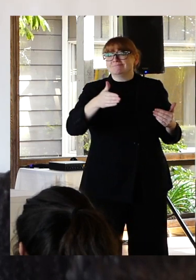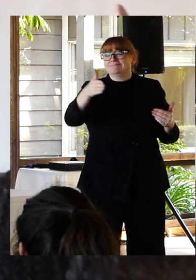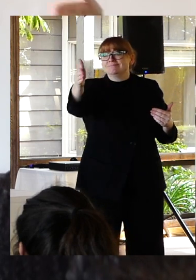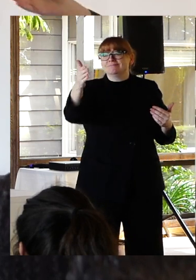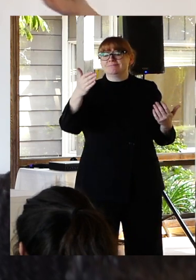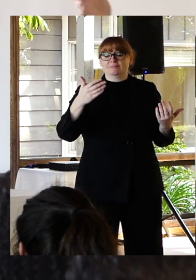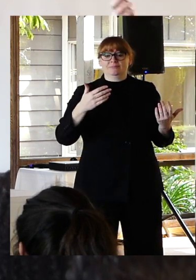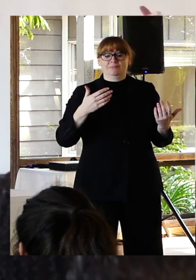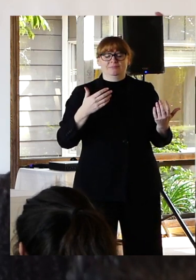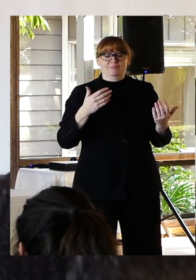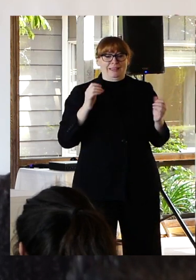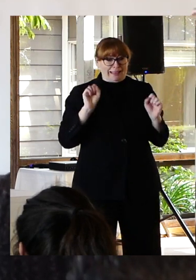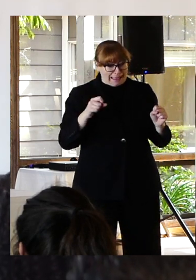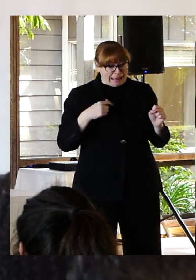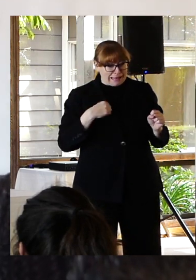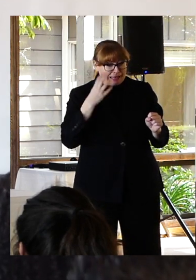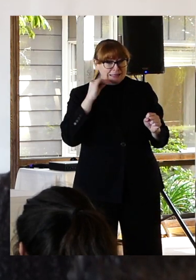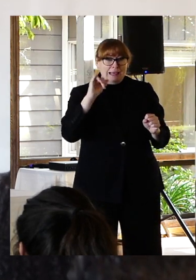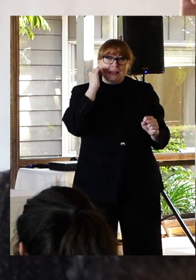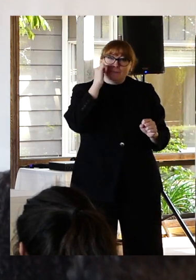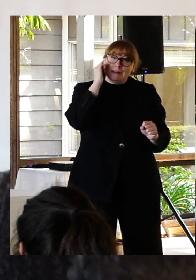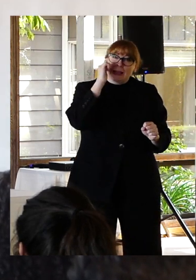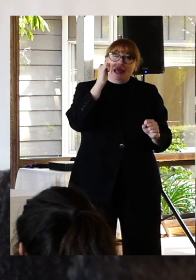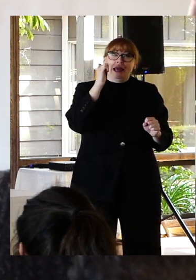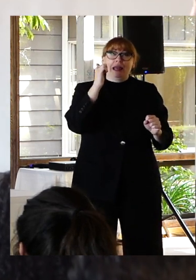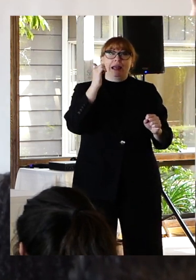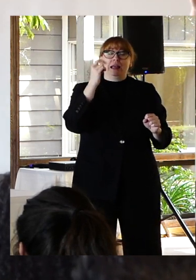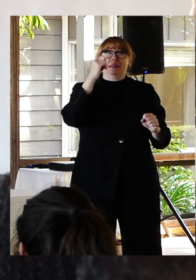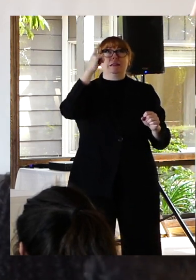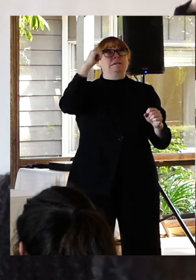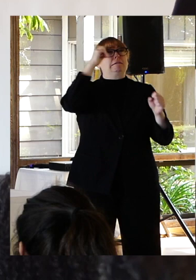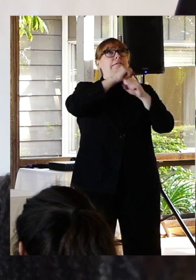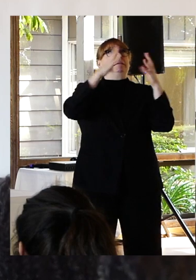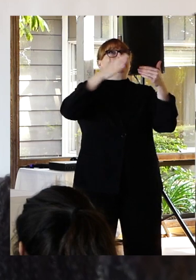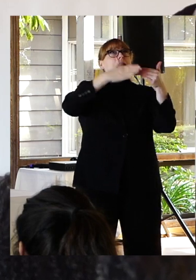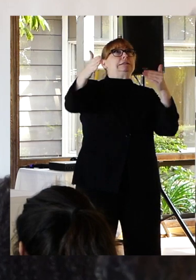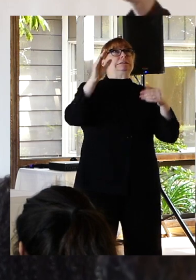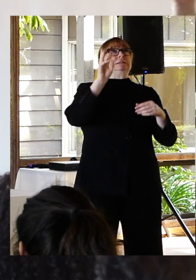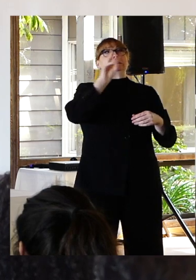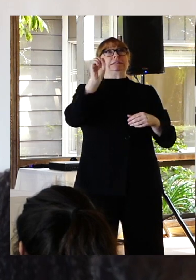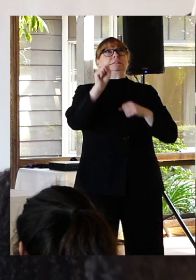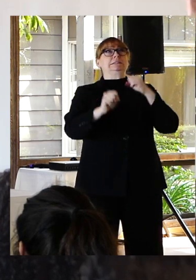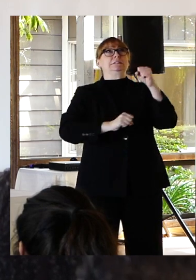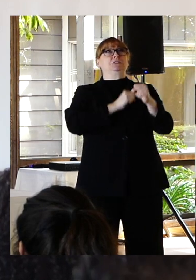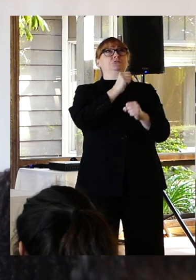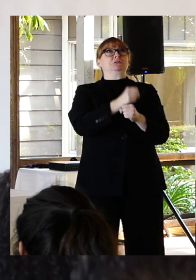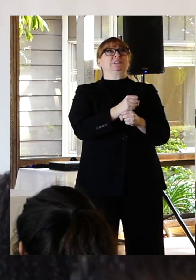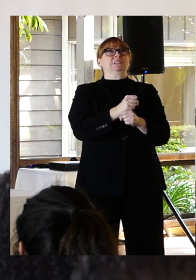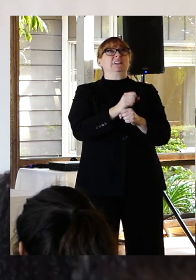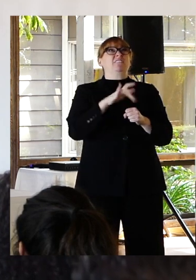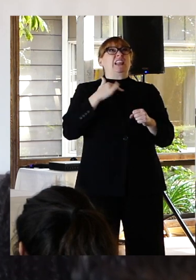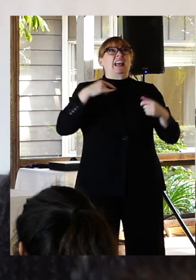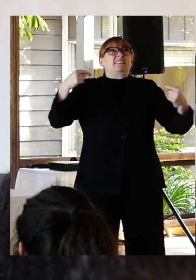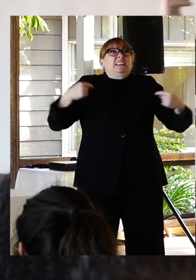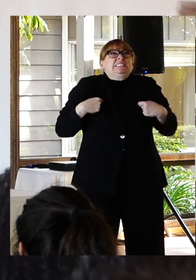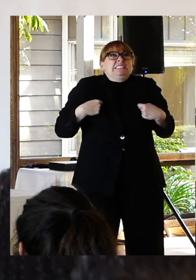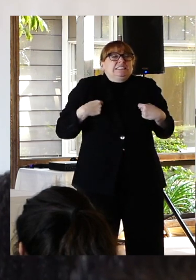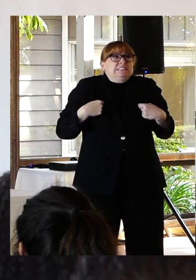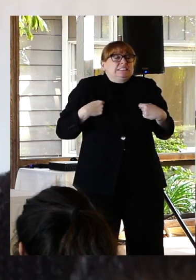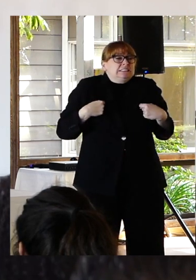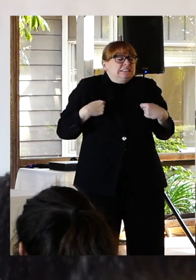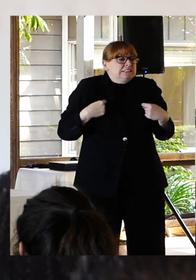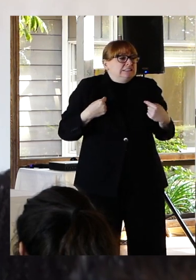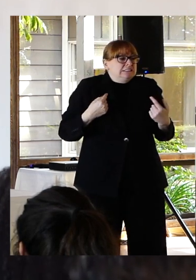surviving that facing down the next 60 odd years. Of this. Was insurmountable